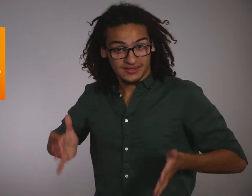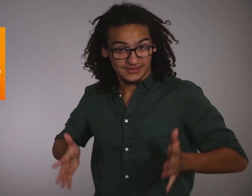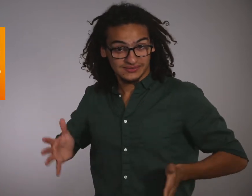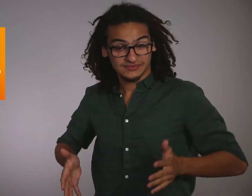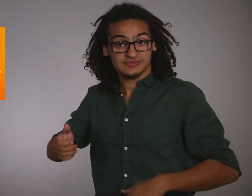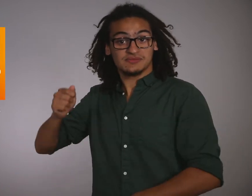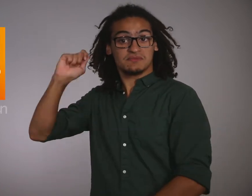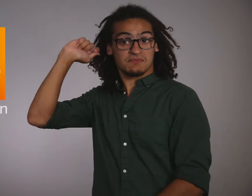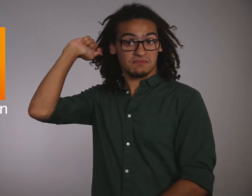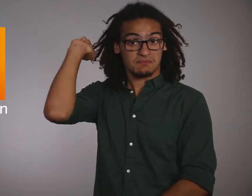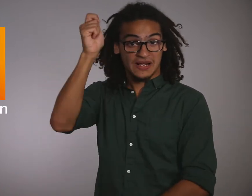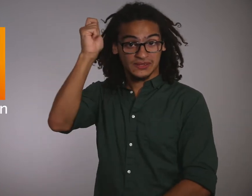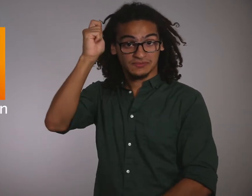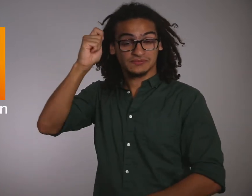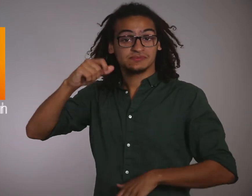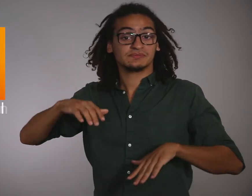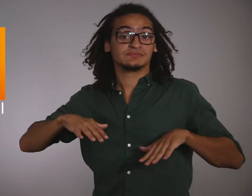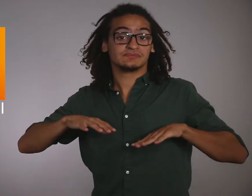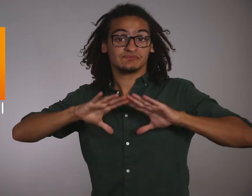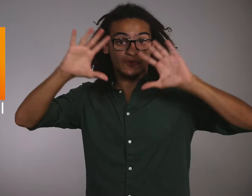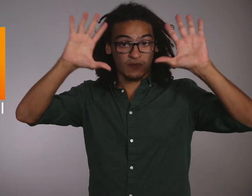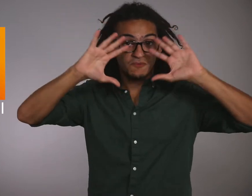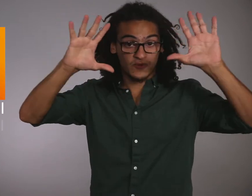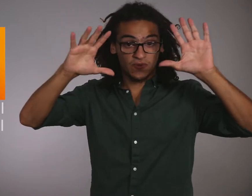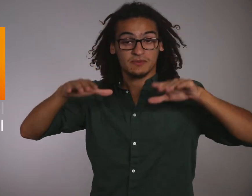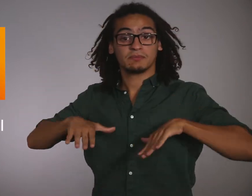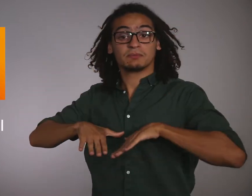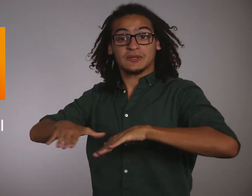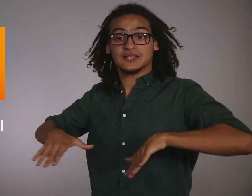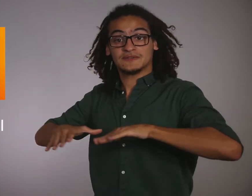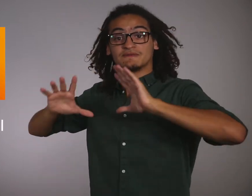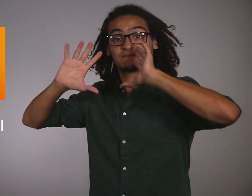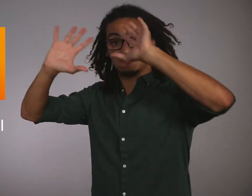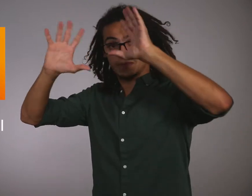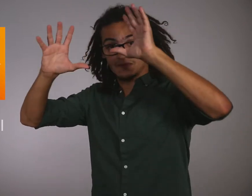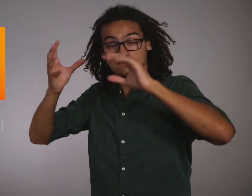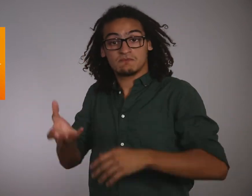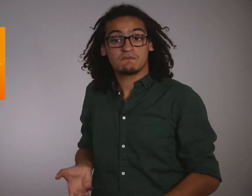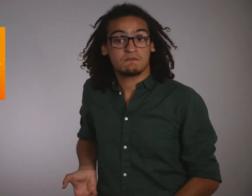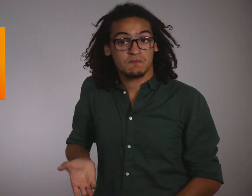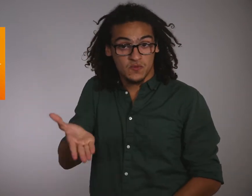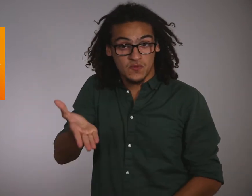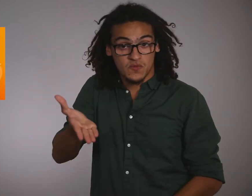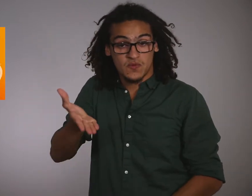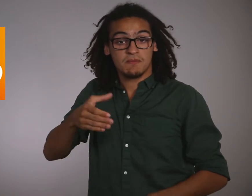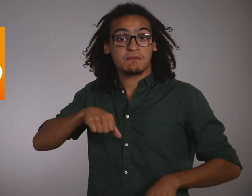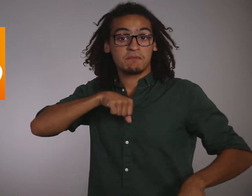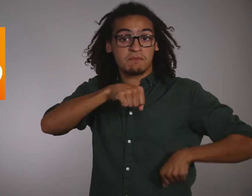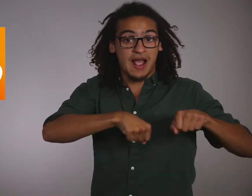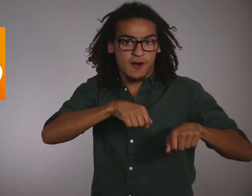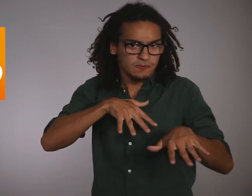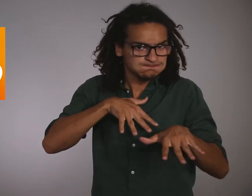Badminton, Beach Volleyball, Bowling, Cycling, Football, Handball,